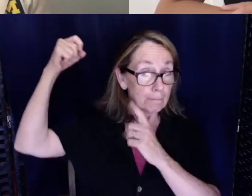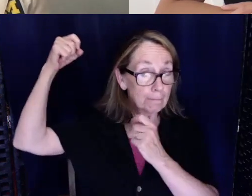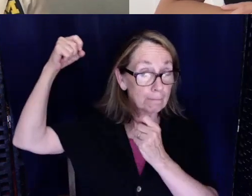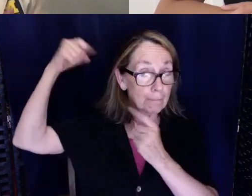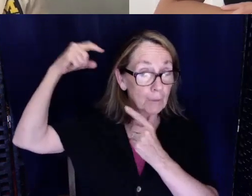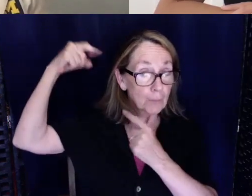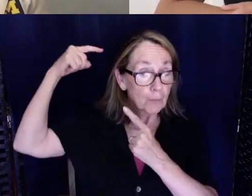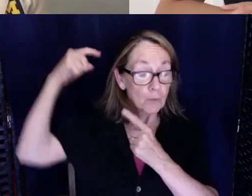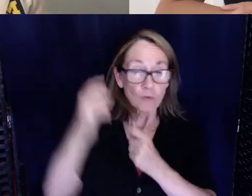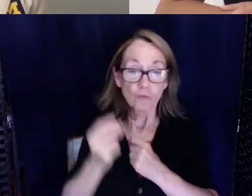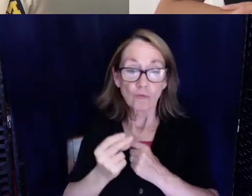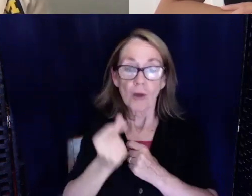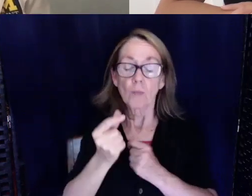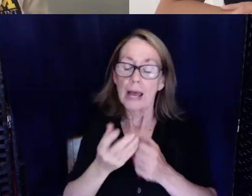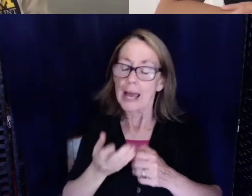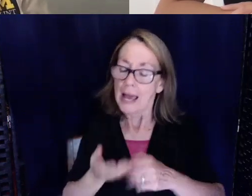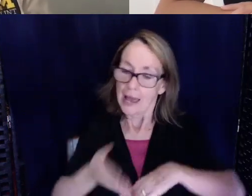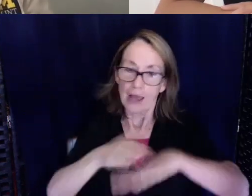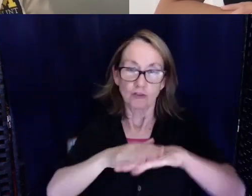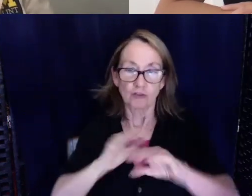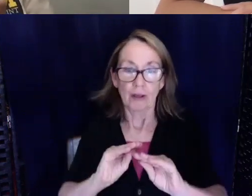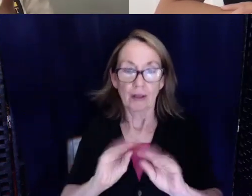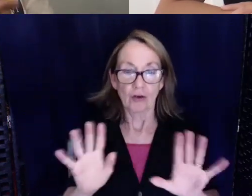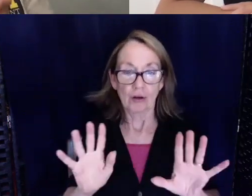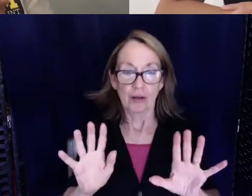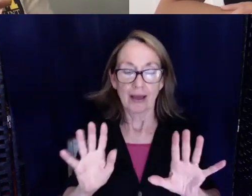entirely. So that's what I plan to do with my next